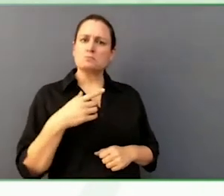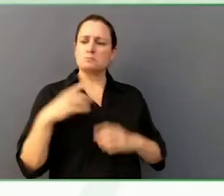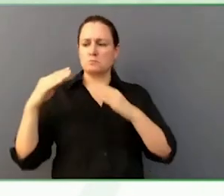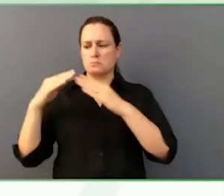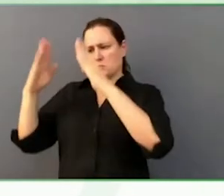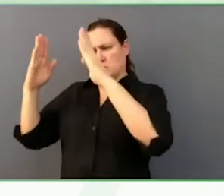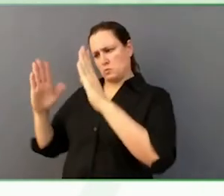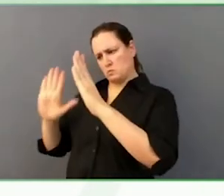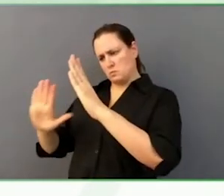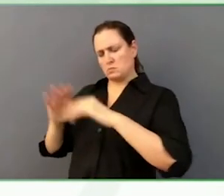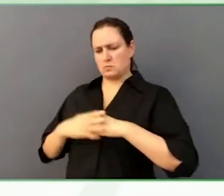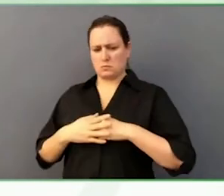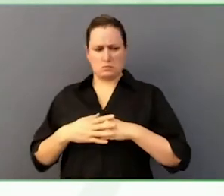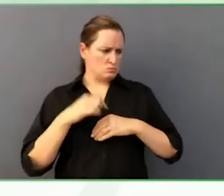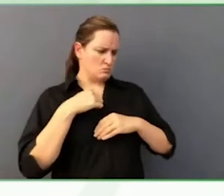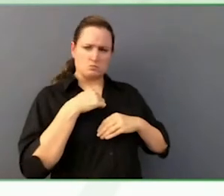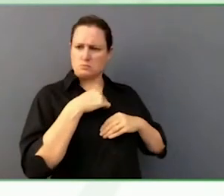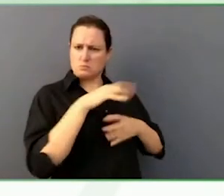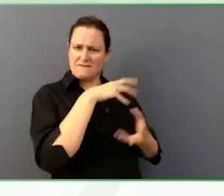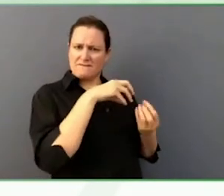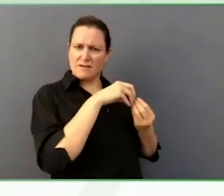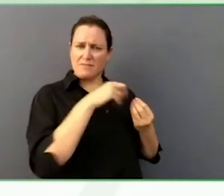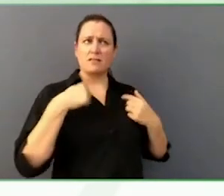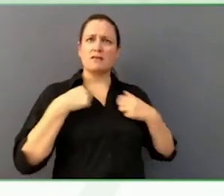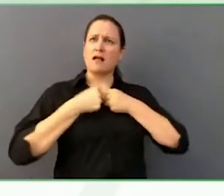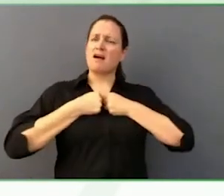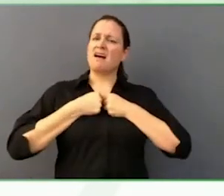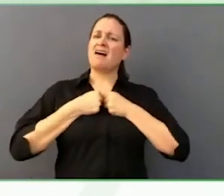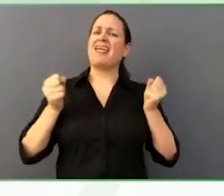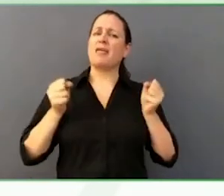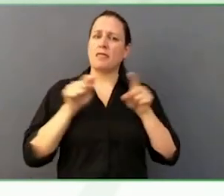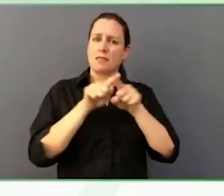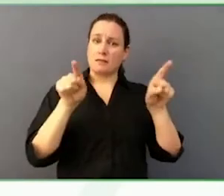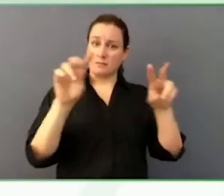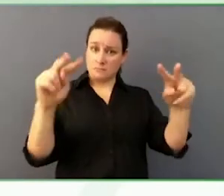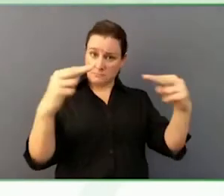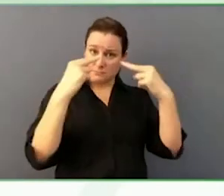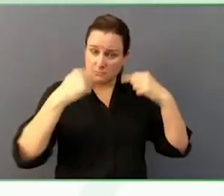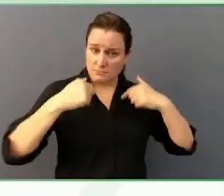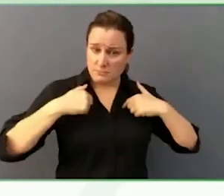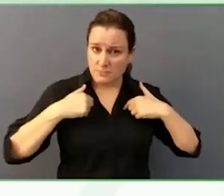We are doing this. We are really doing this. For Nicholas.